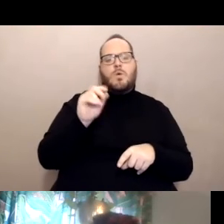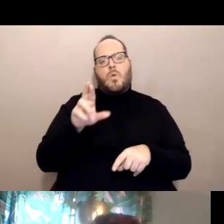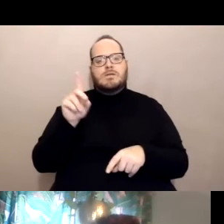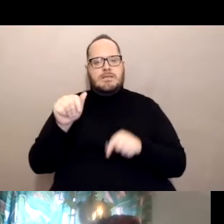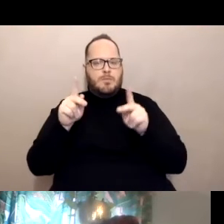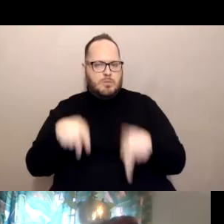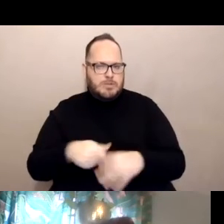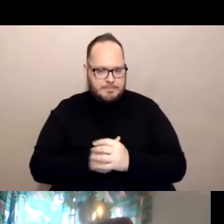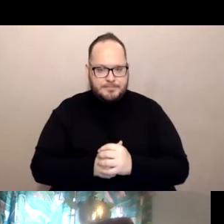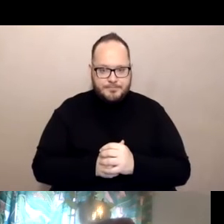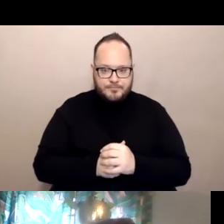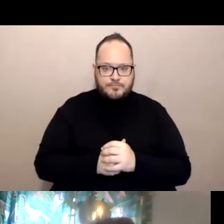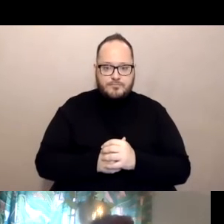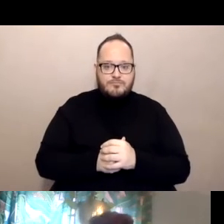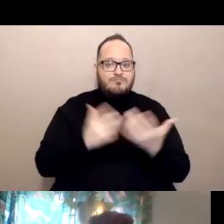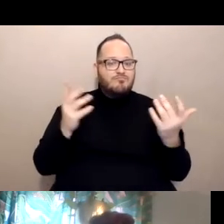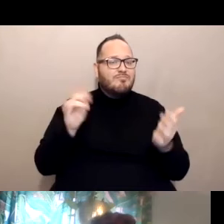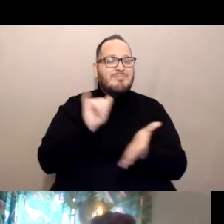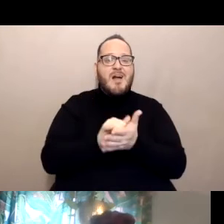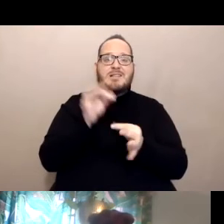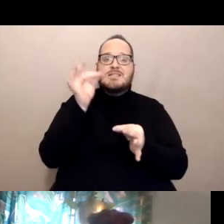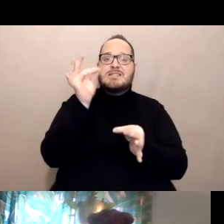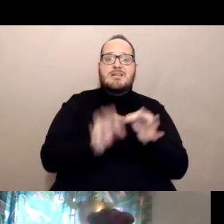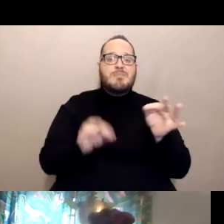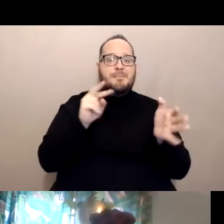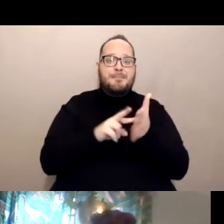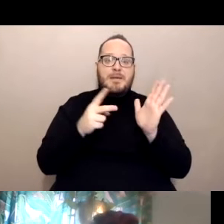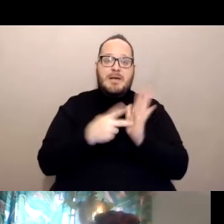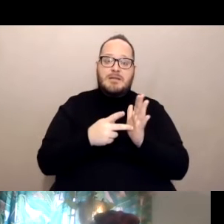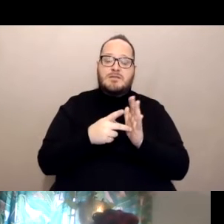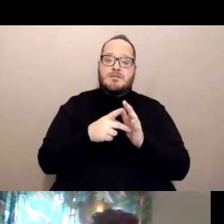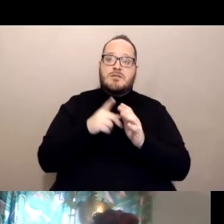All that simply is saying, when the person asks you